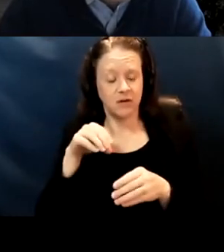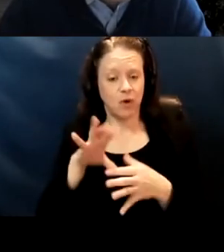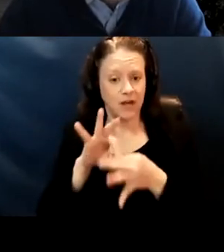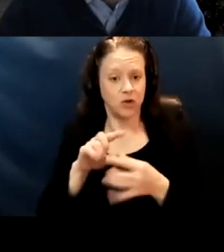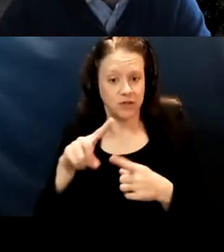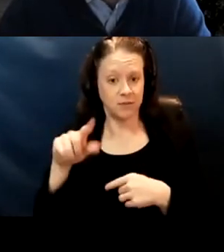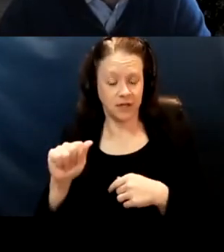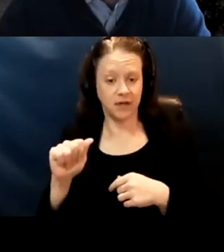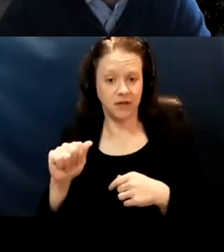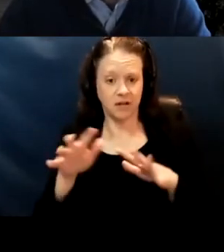on public health.